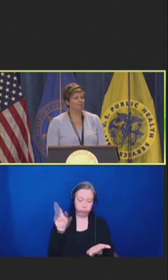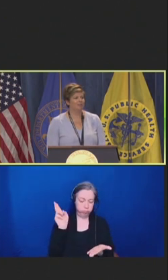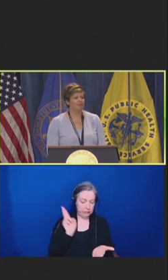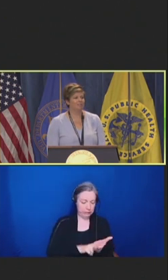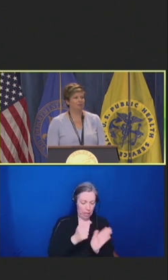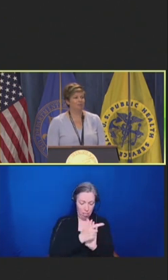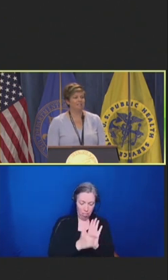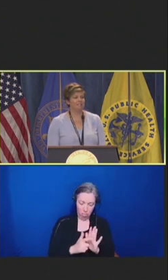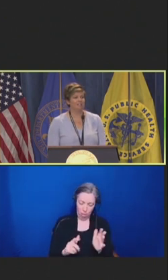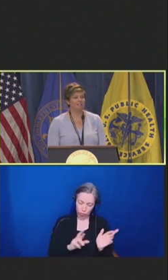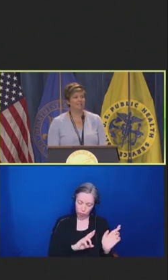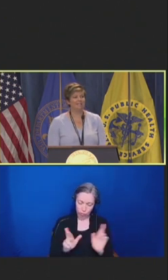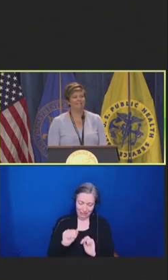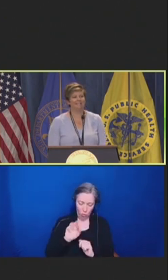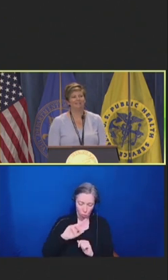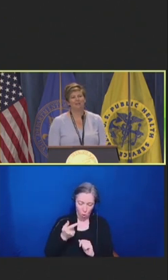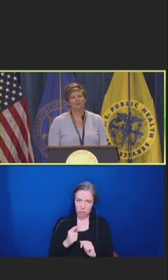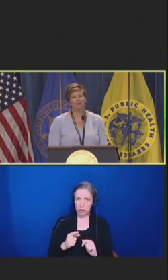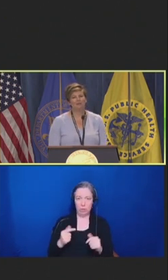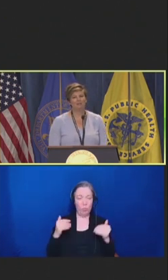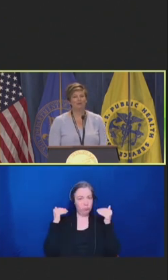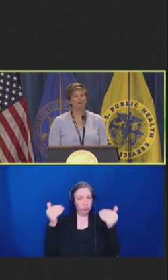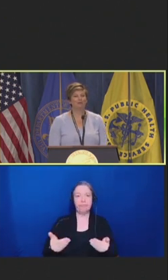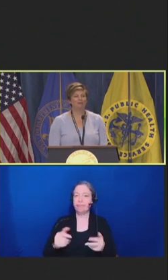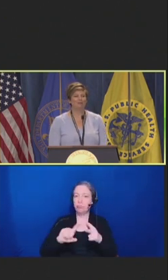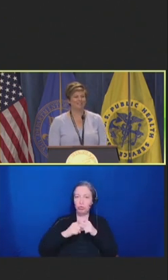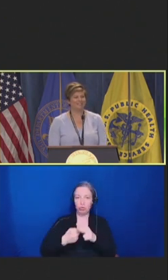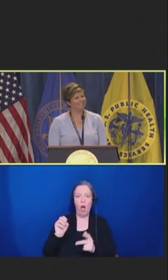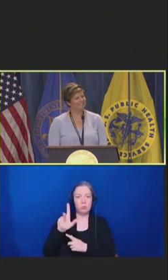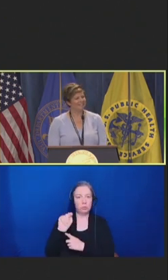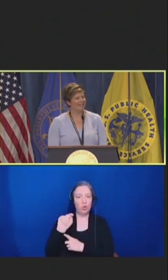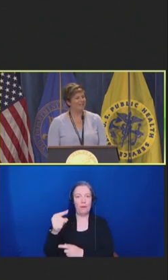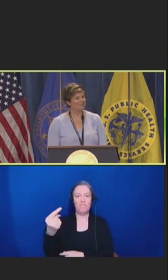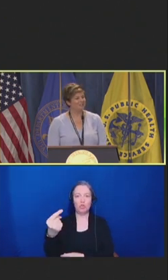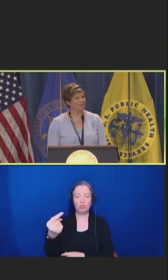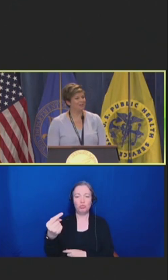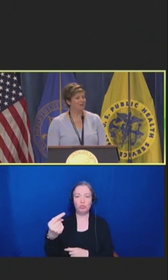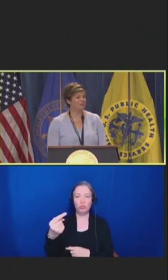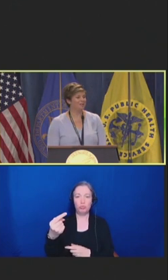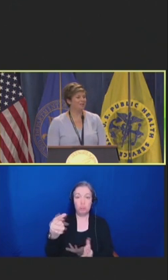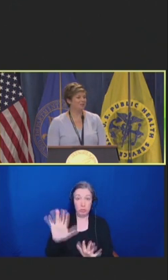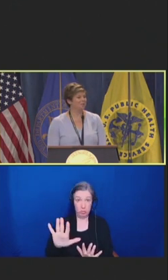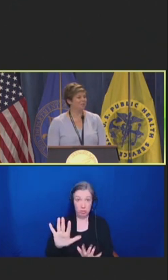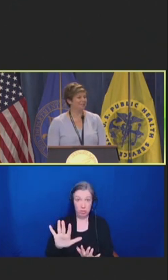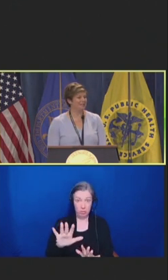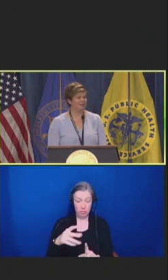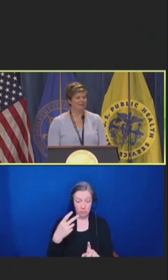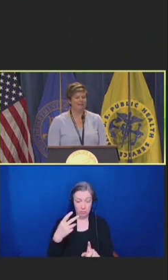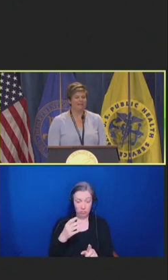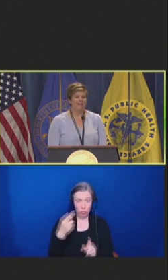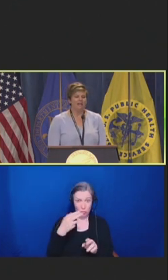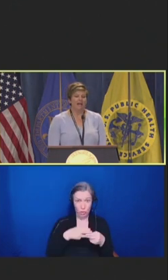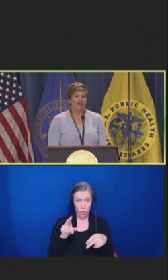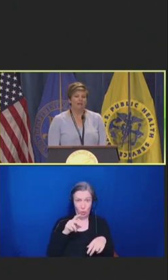Our first implementation date was October 1st just like less than two months later.